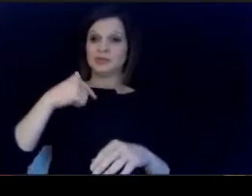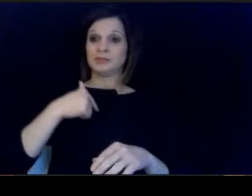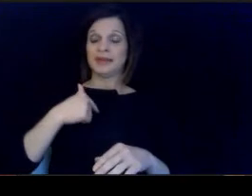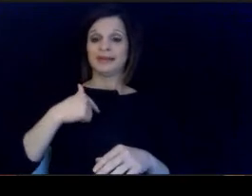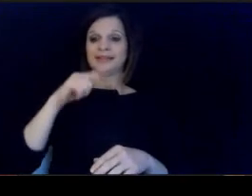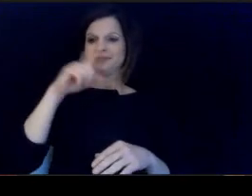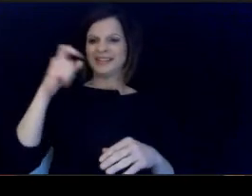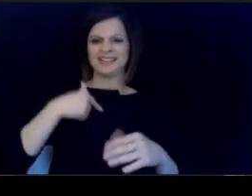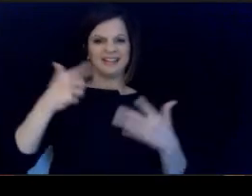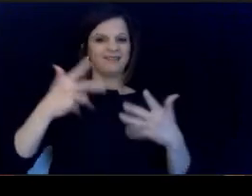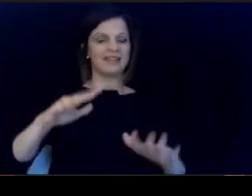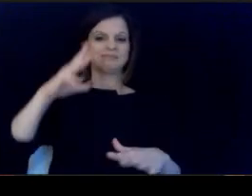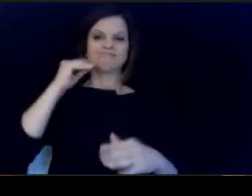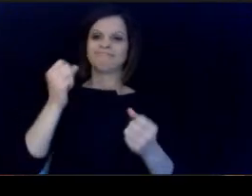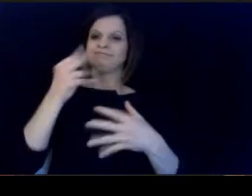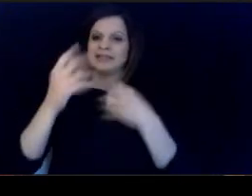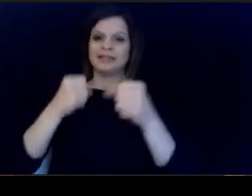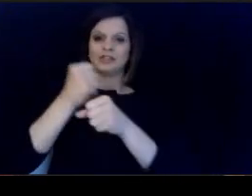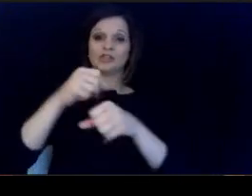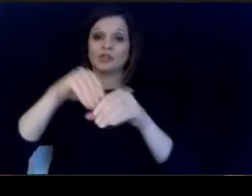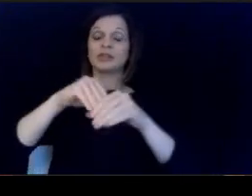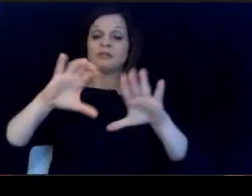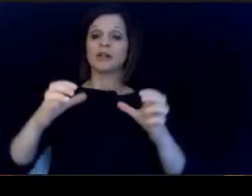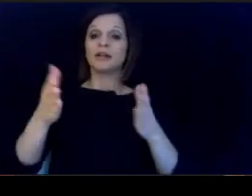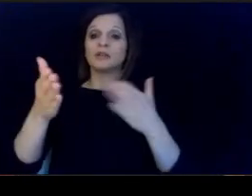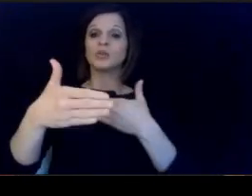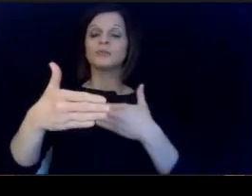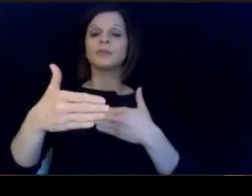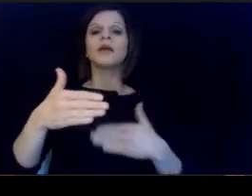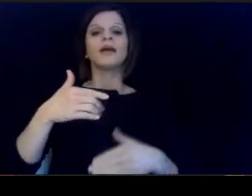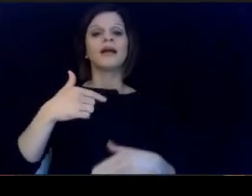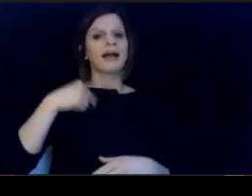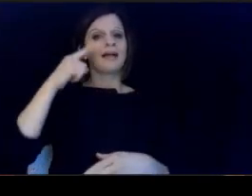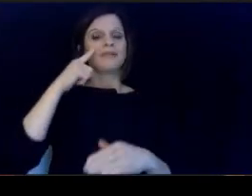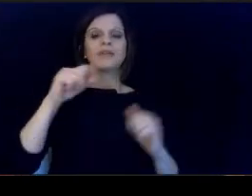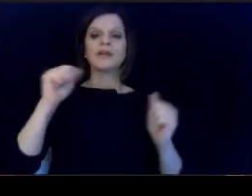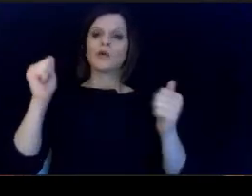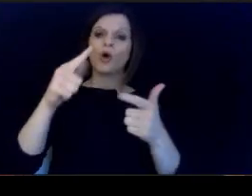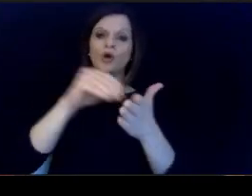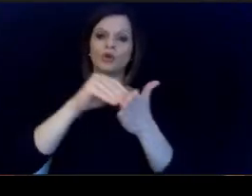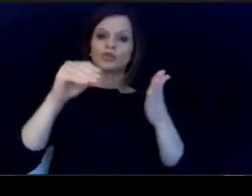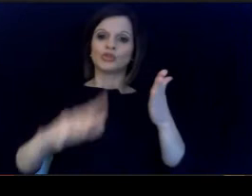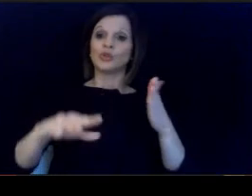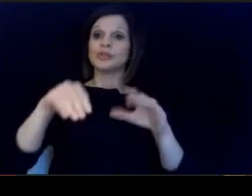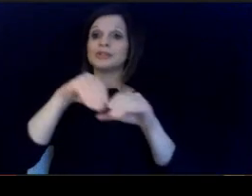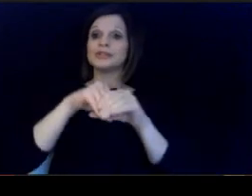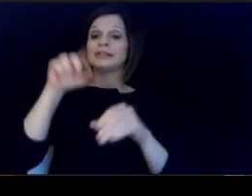the many years that I have spent in the classroom I believe. that every student in the Commonwealth deserves equitable access.